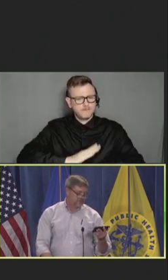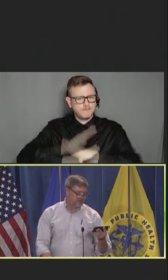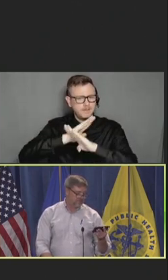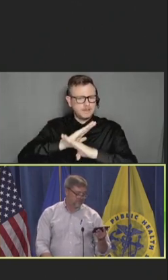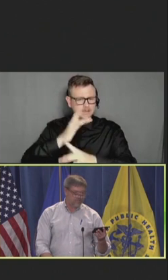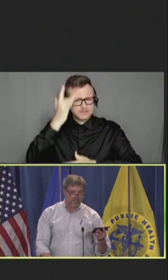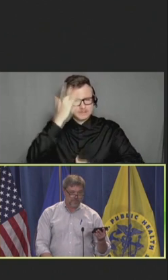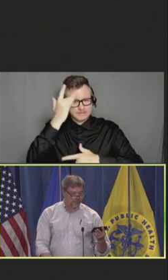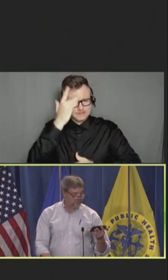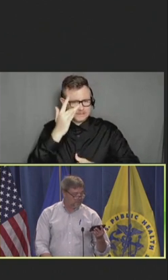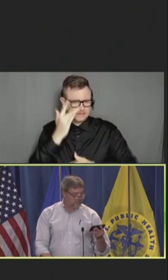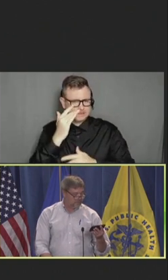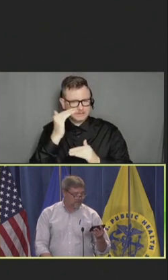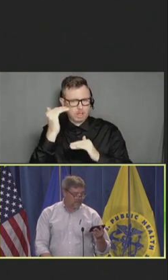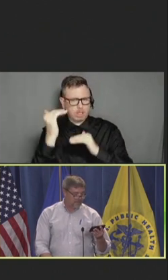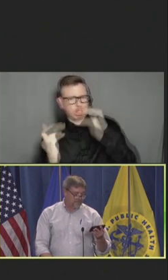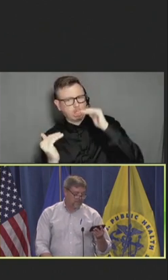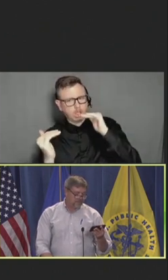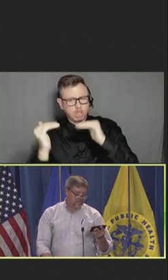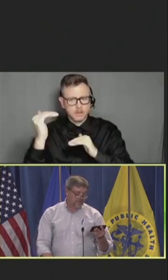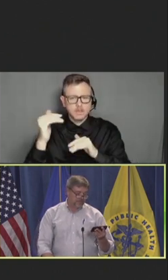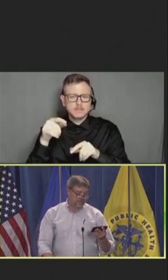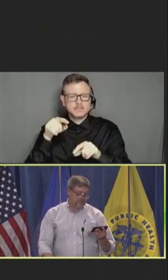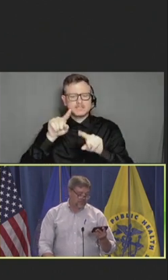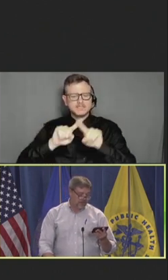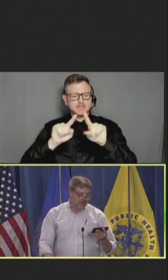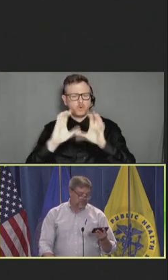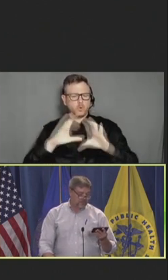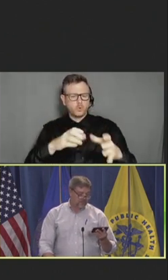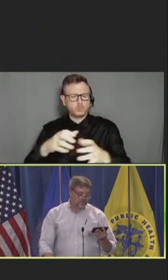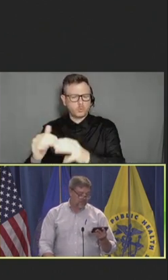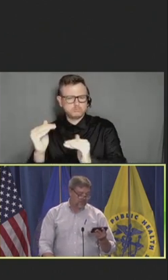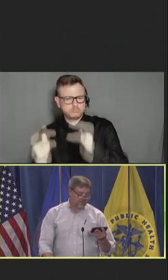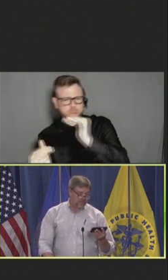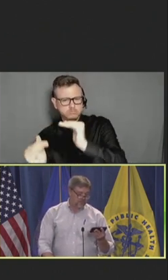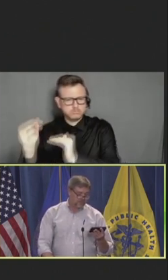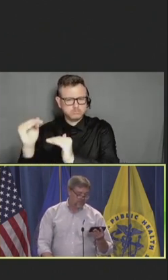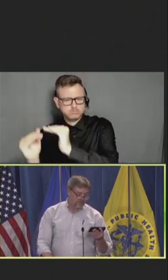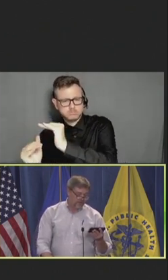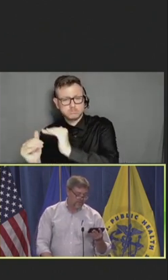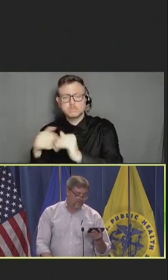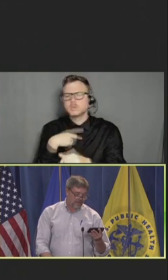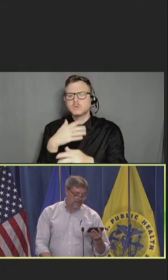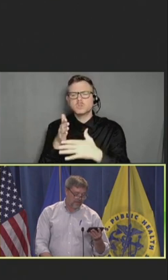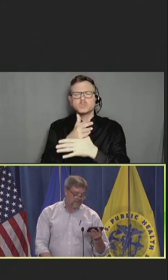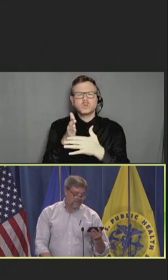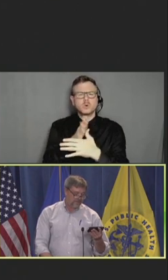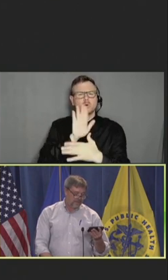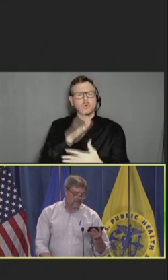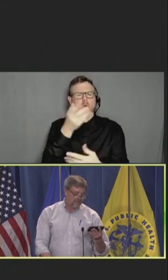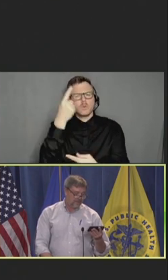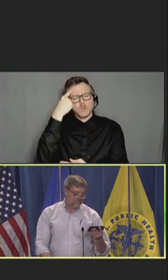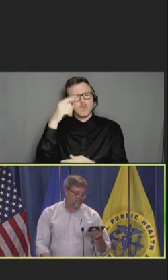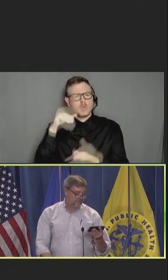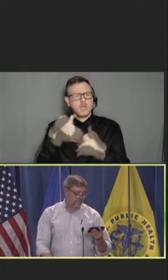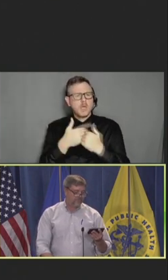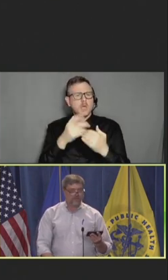of people." Please share your thoughts about ways we should apply the lens of equity to fulfilling this